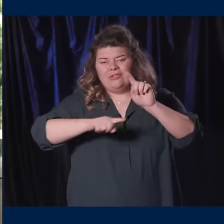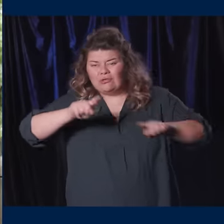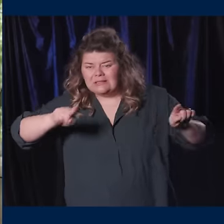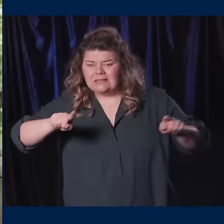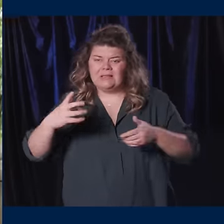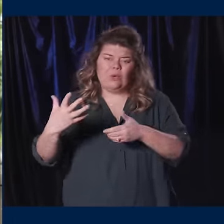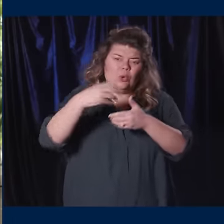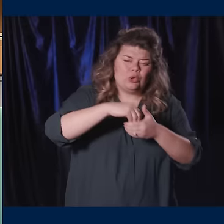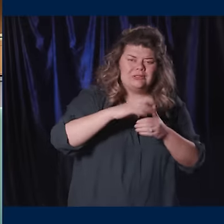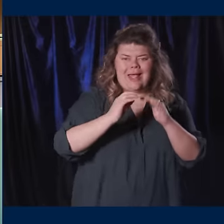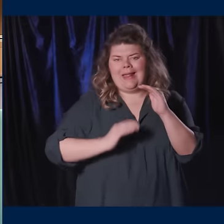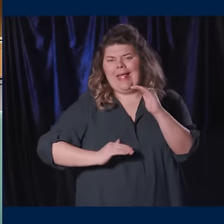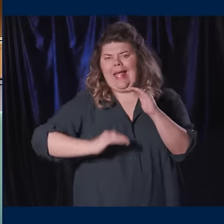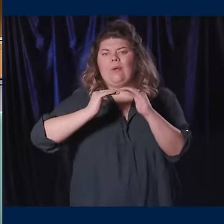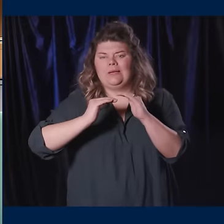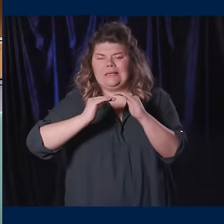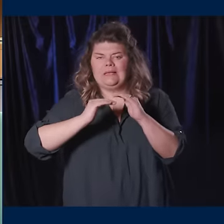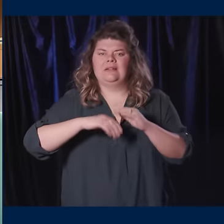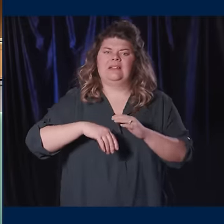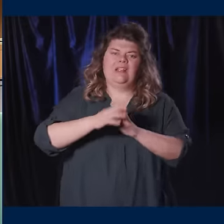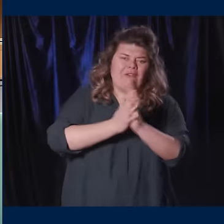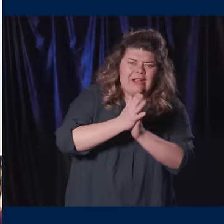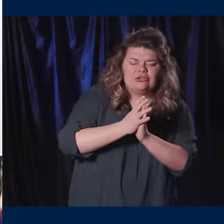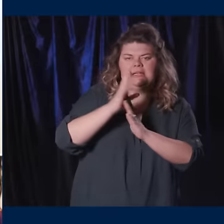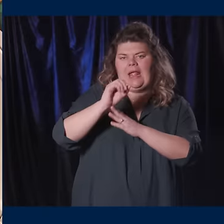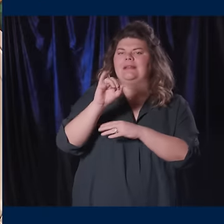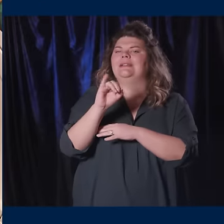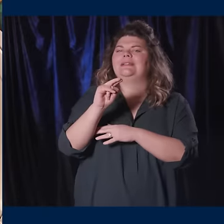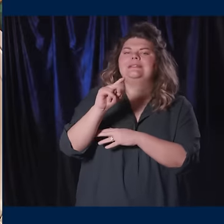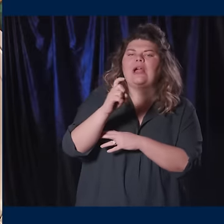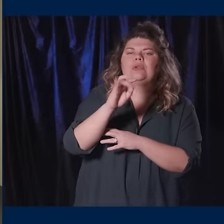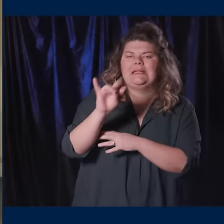and diversity, inclusion and equity, innovation and integrity.